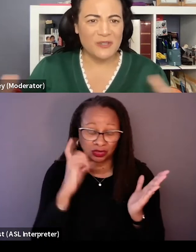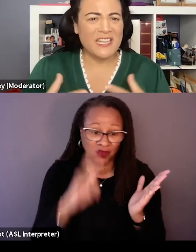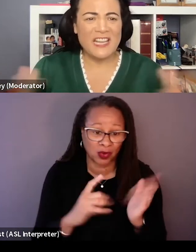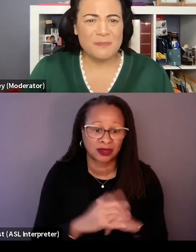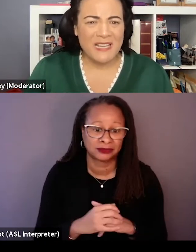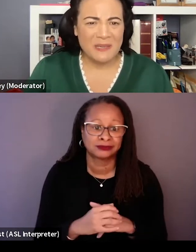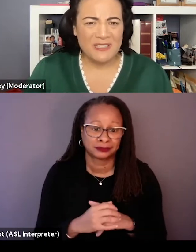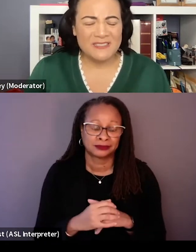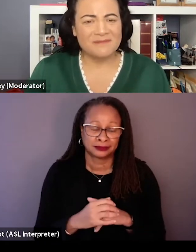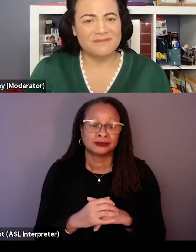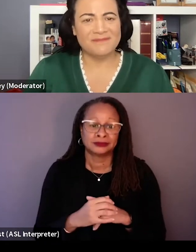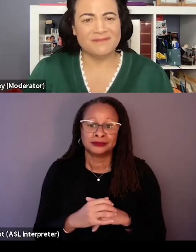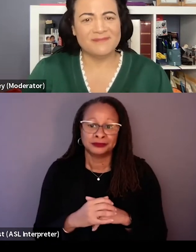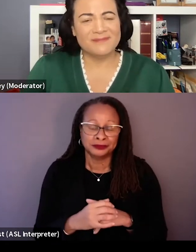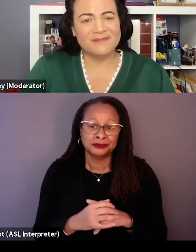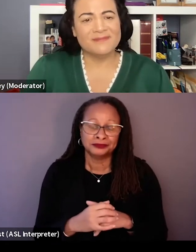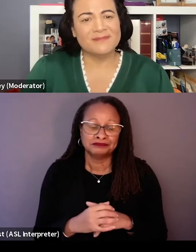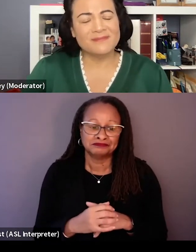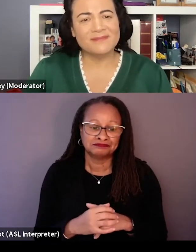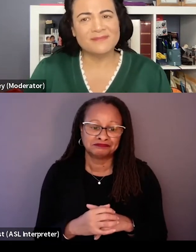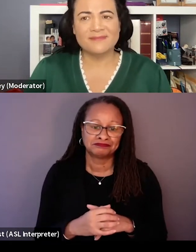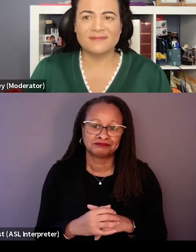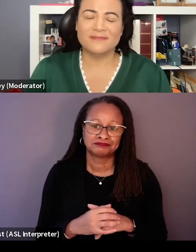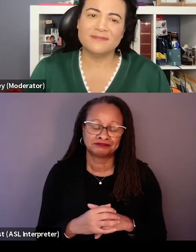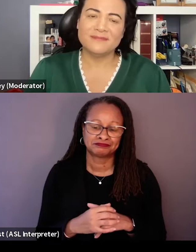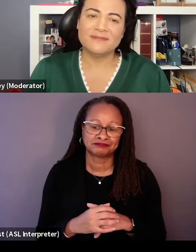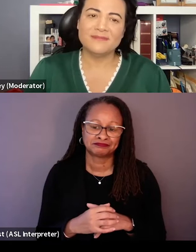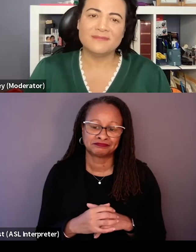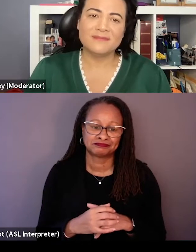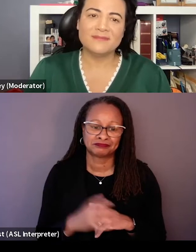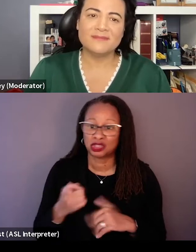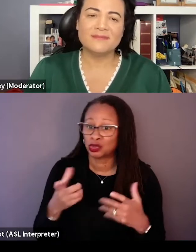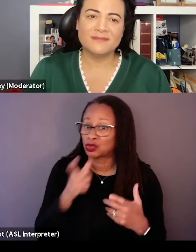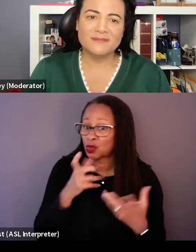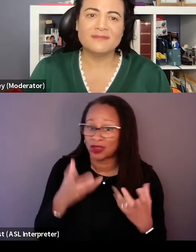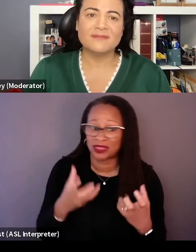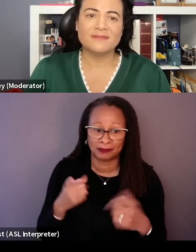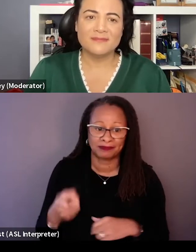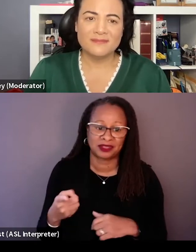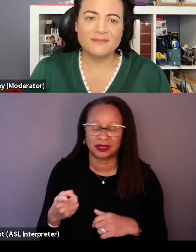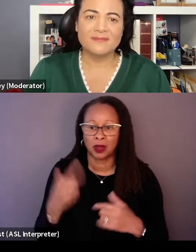Yeah, it's not 'cause you can't, like you don't want them, and they know this, we don't want them just to stick to the themes